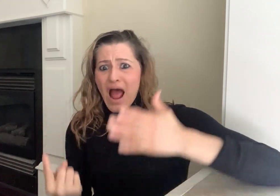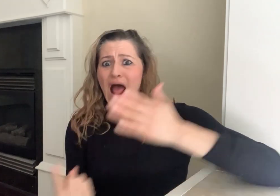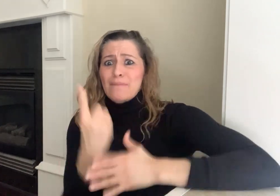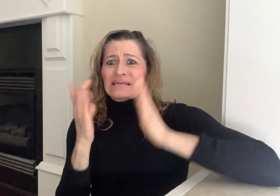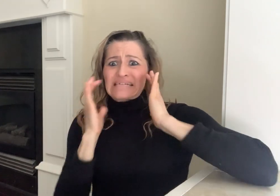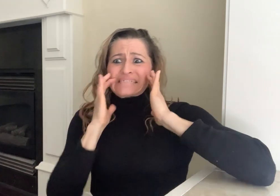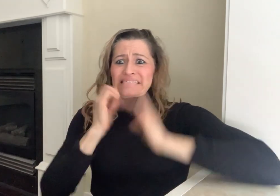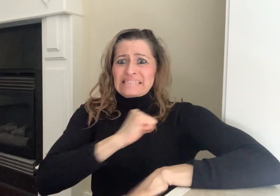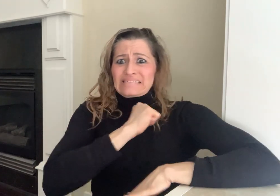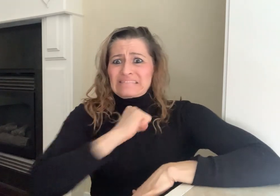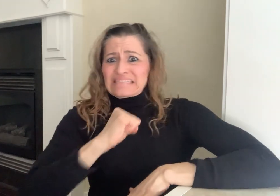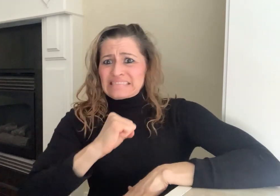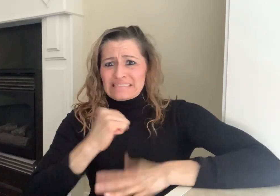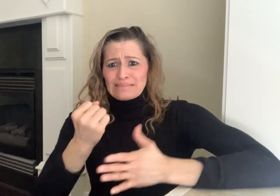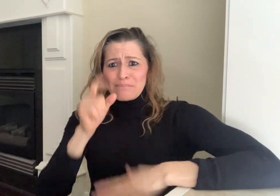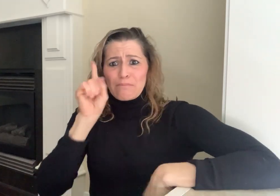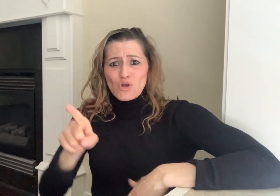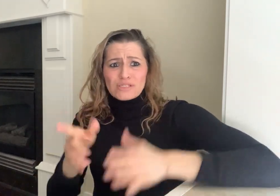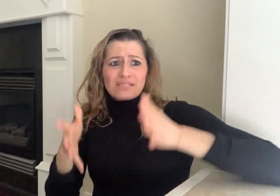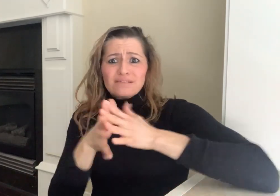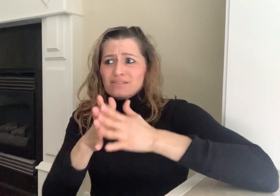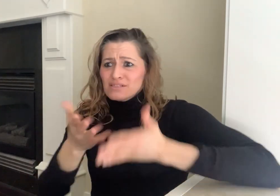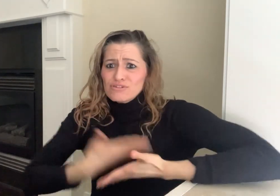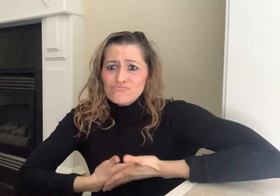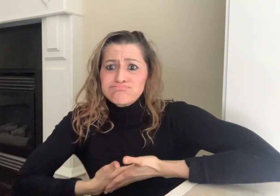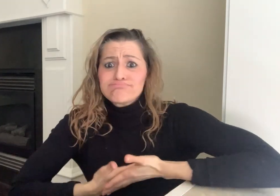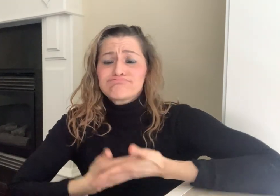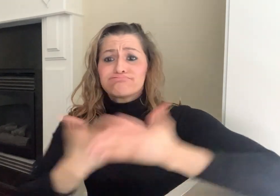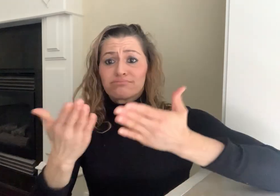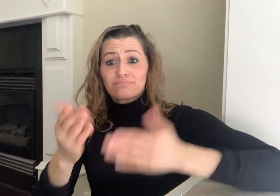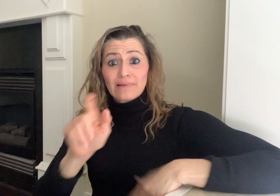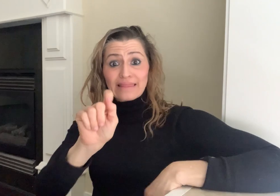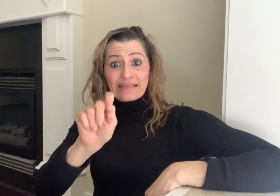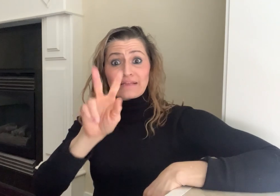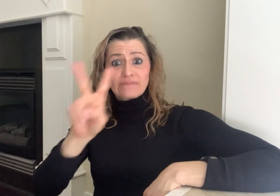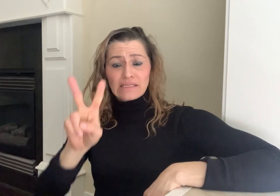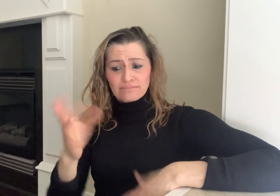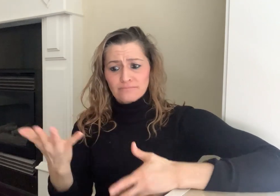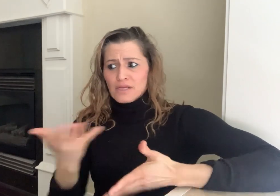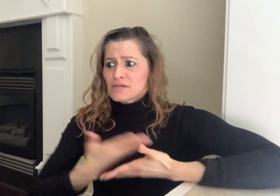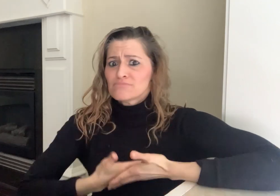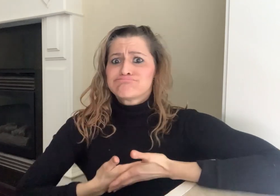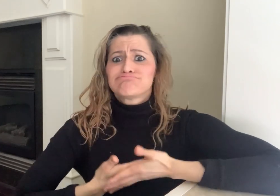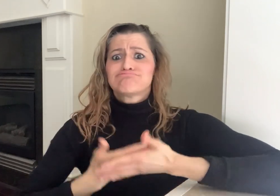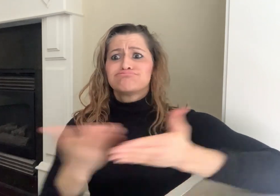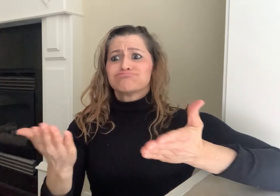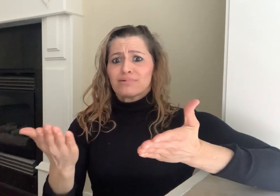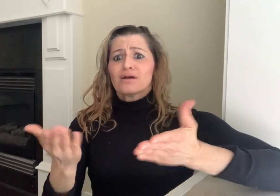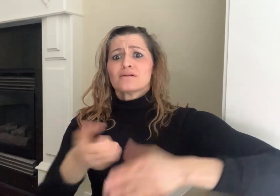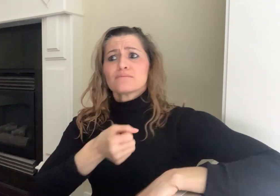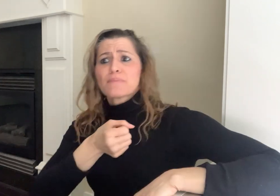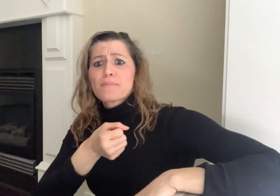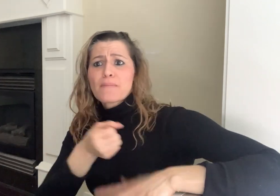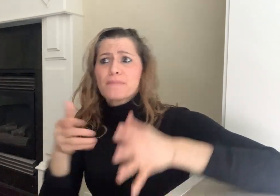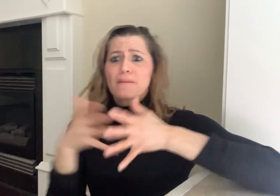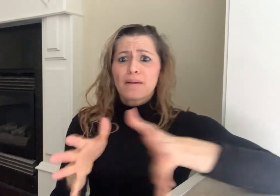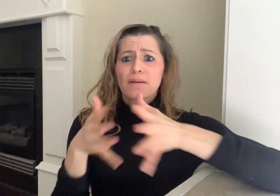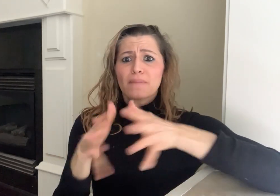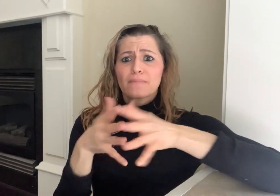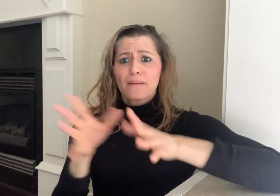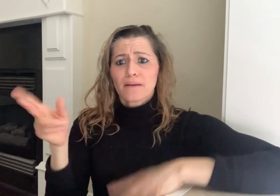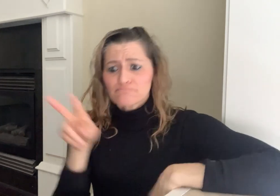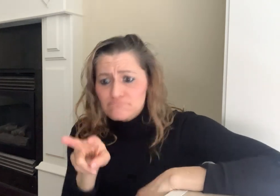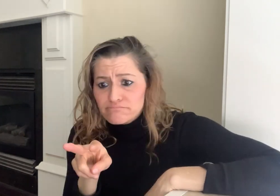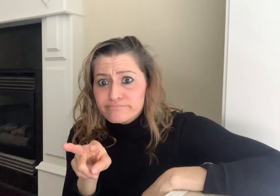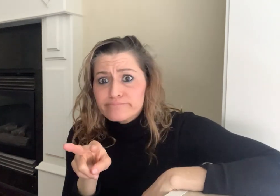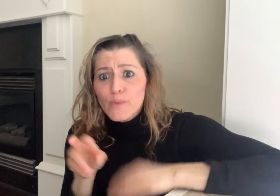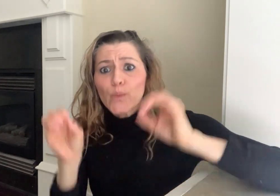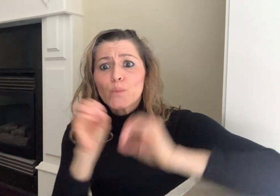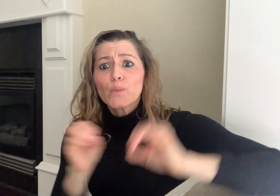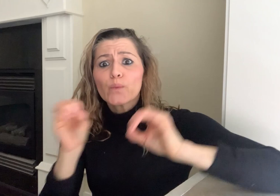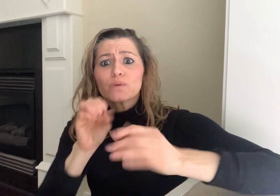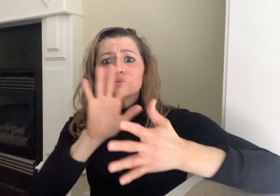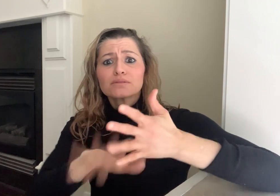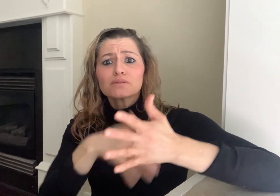questioned why sign language interpreters were not shown during